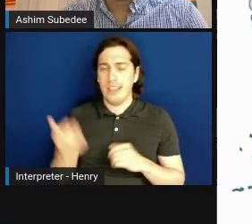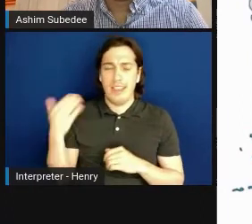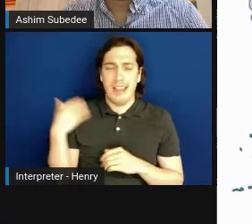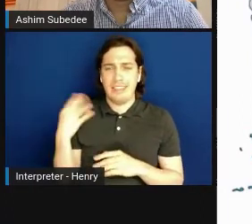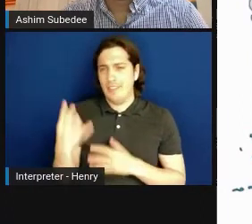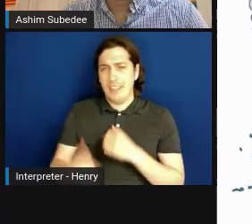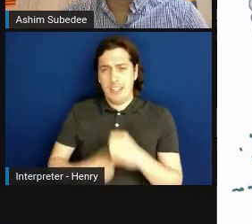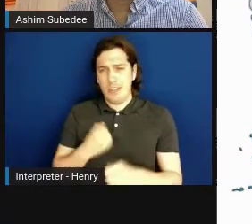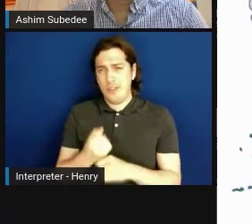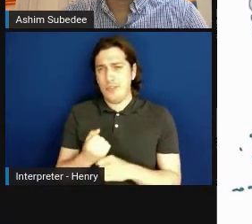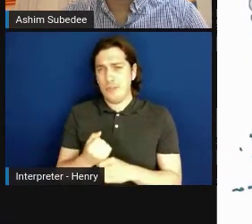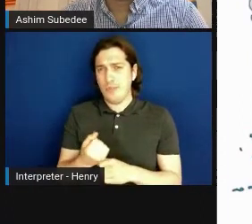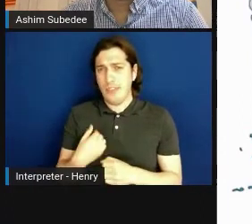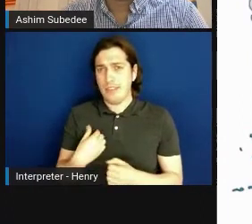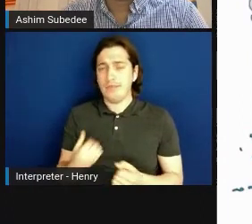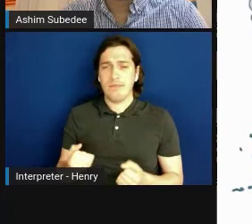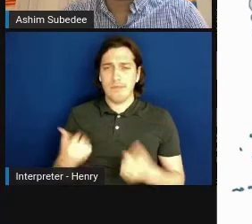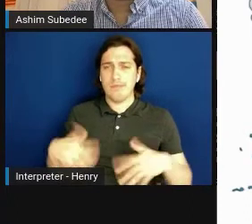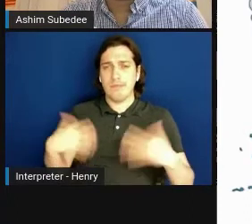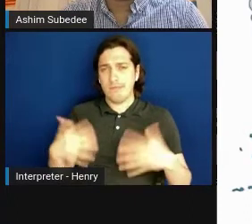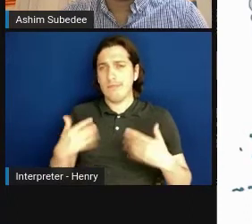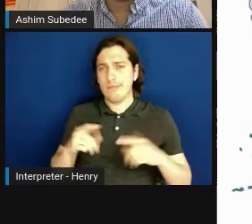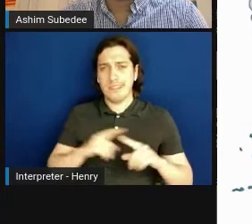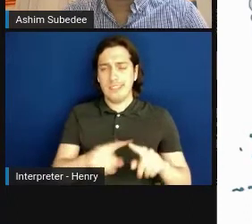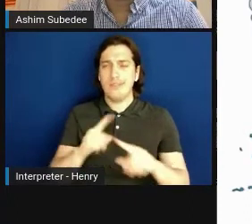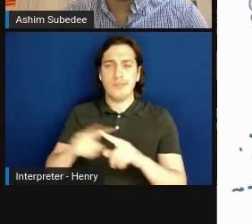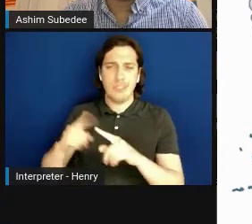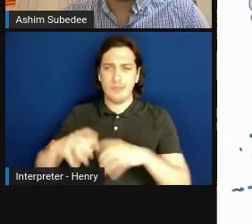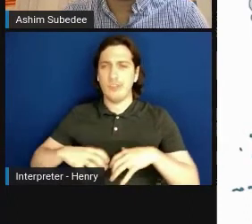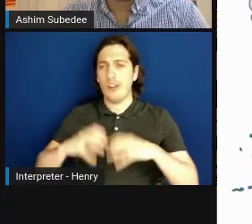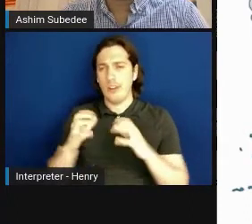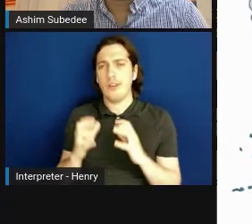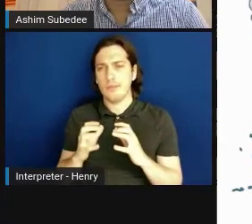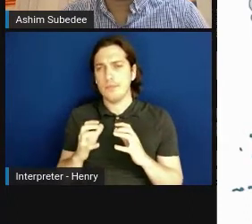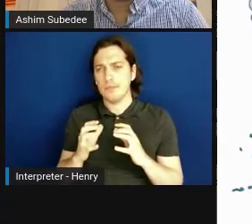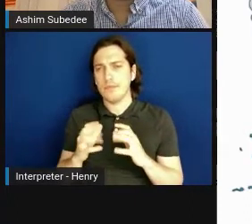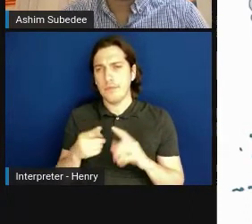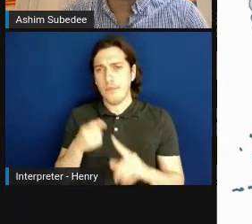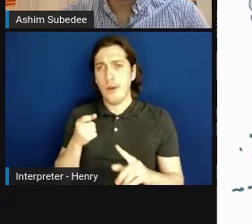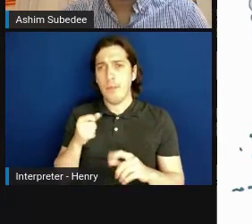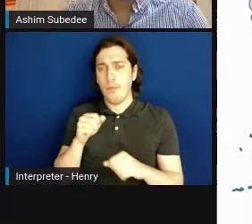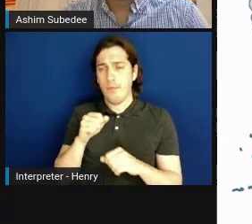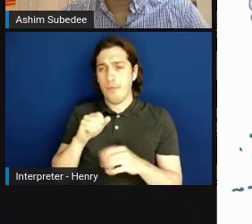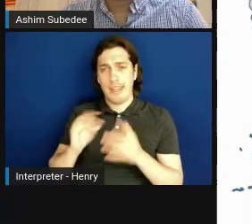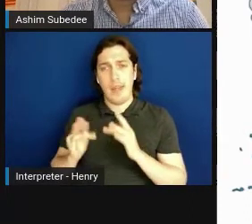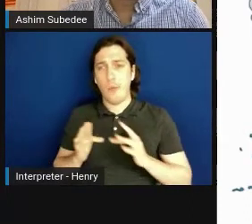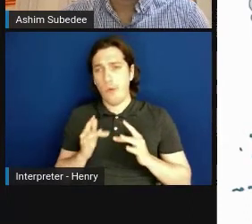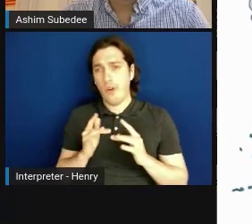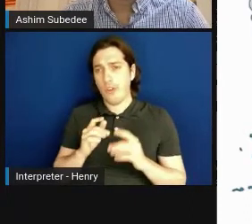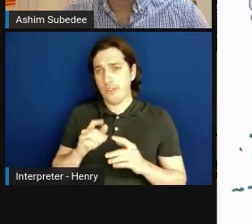we have had a number of start-ups that have started from the work that has come out of the network. There have been a lot of partnerships